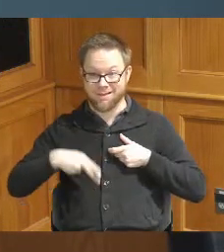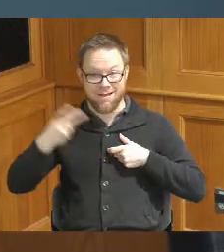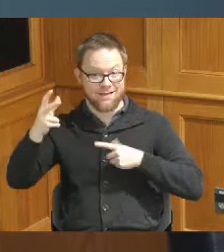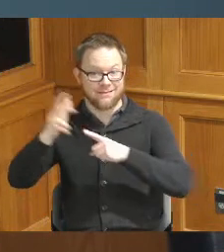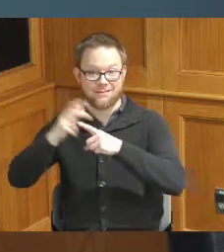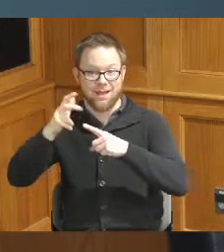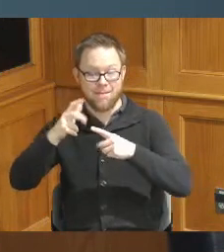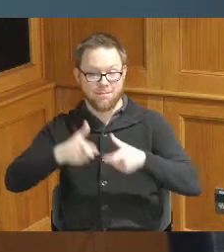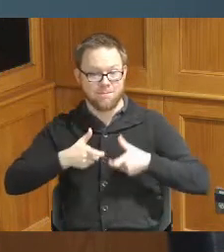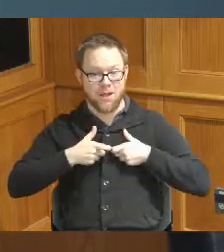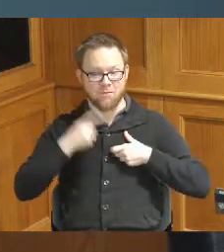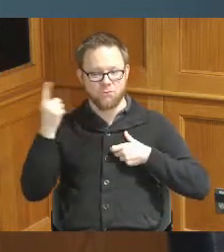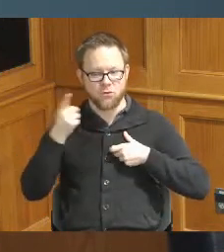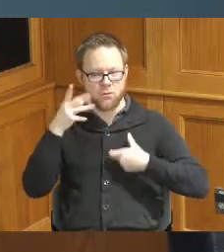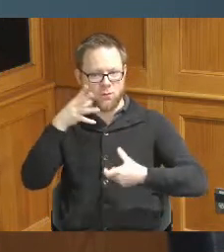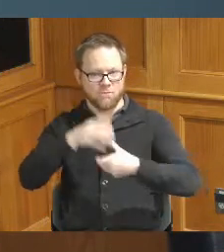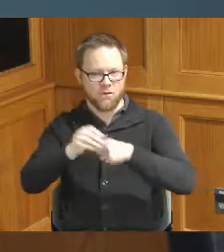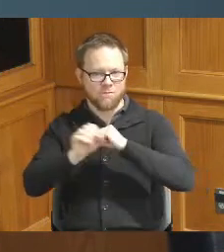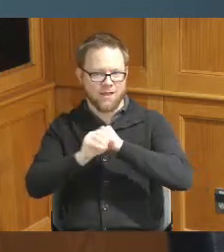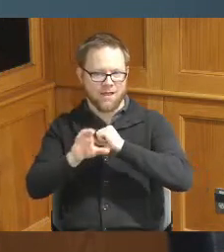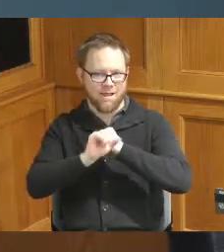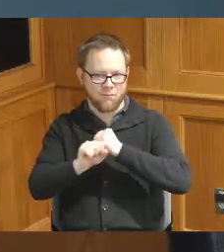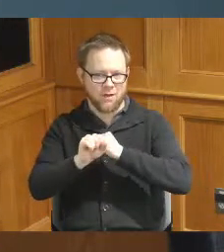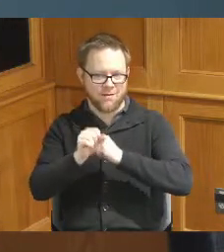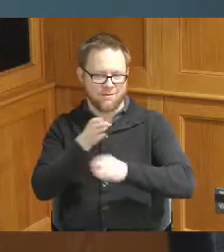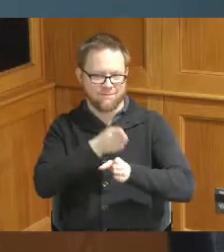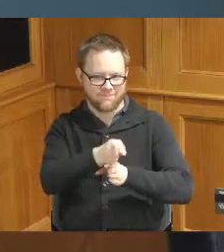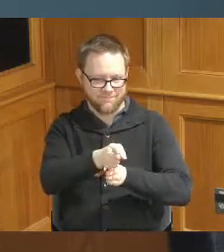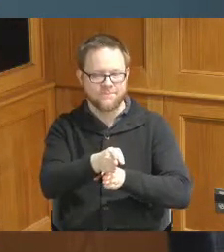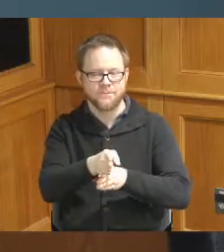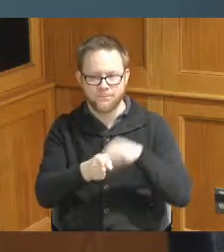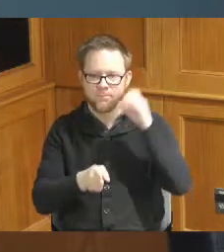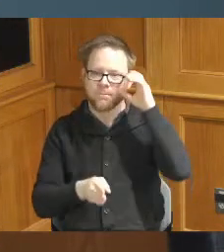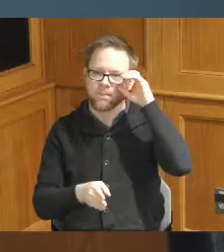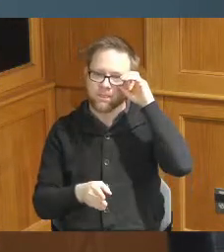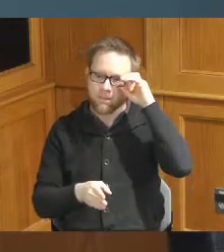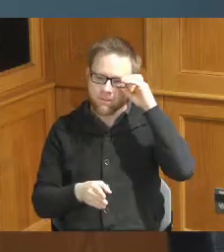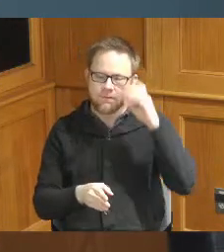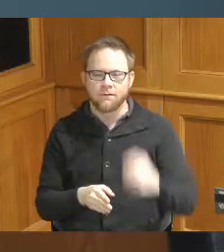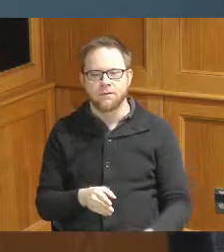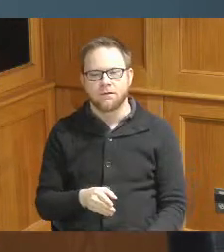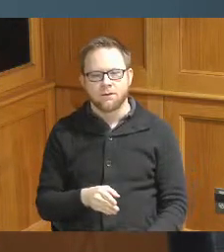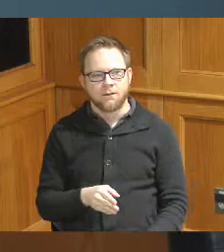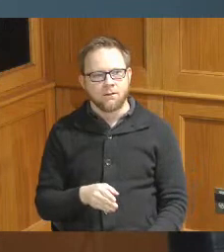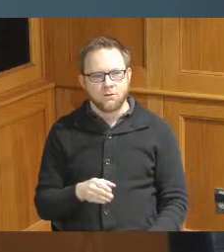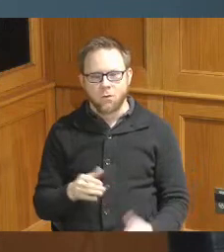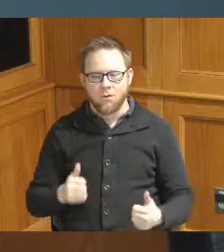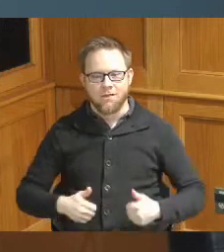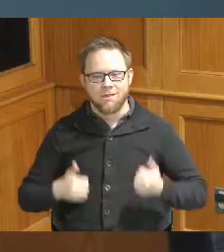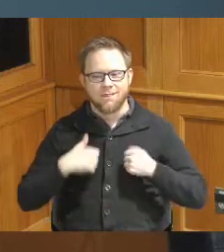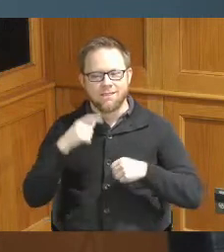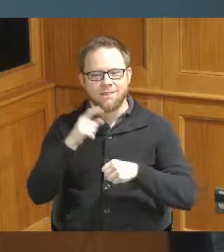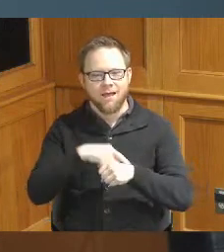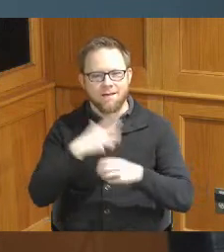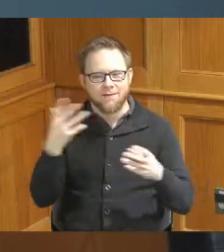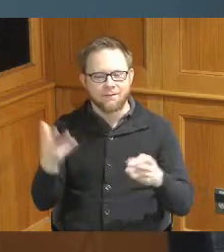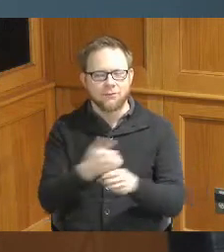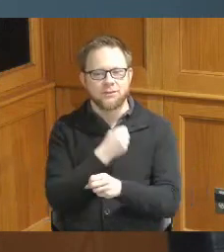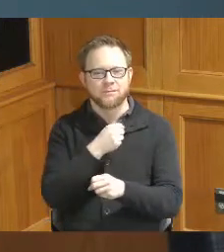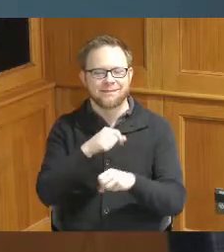who's in the advertising business and he got the lifetime achievement silver award for the